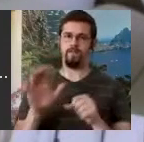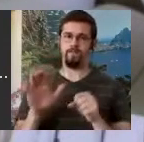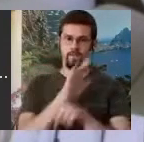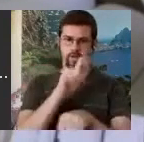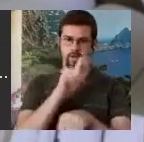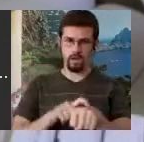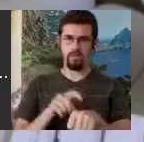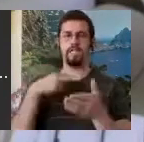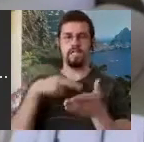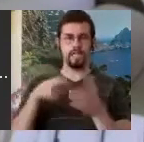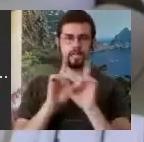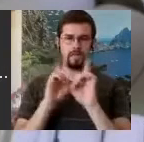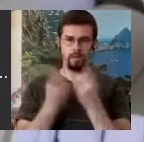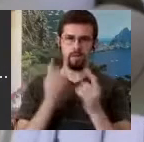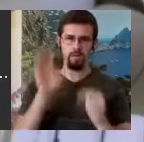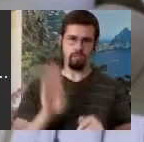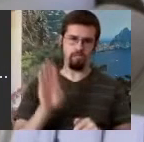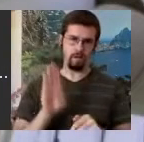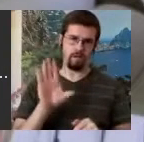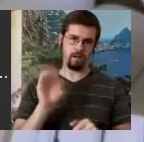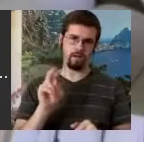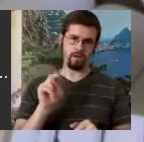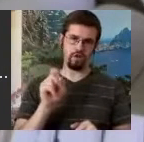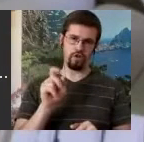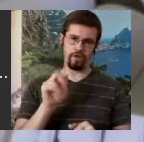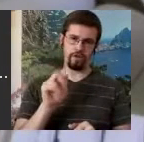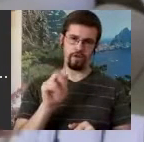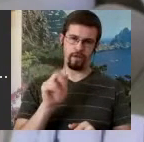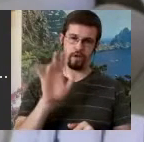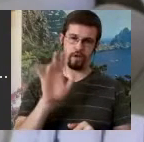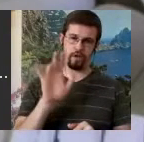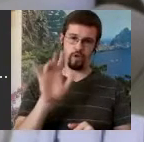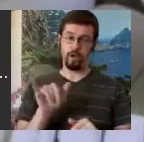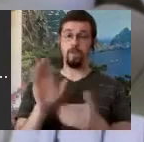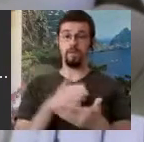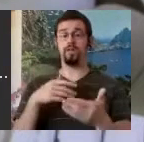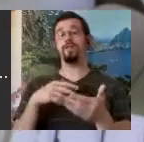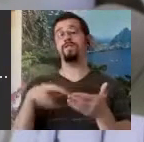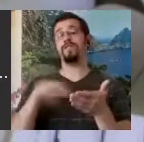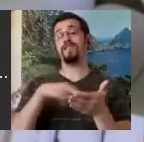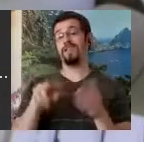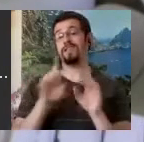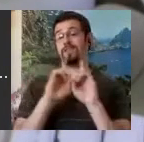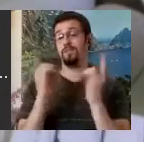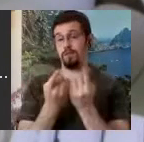Department, and Sutton DanceWriting was a requirement for graduation of all